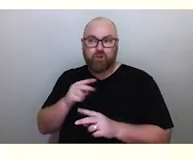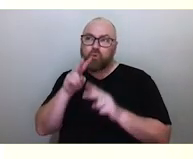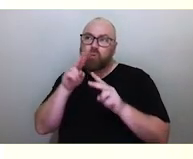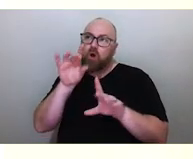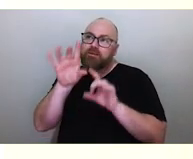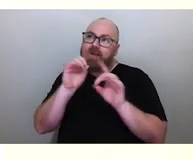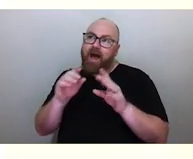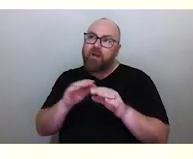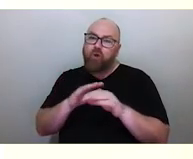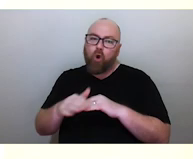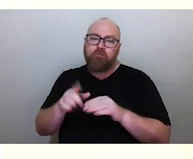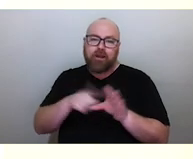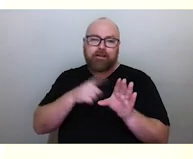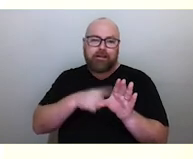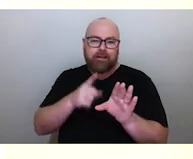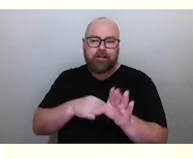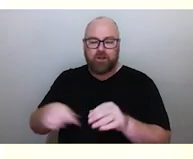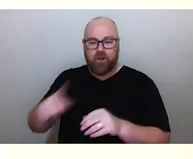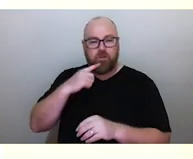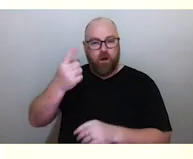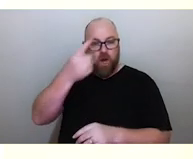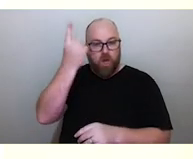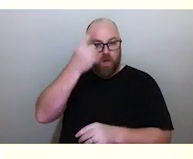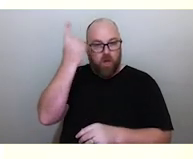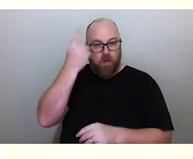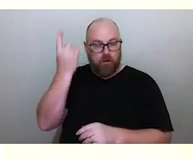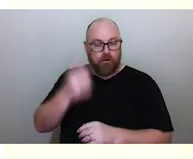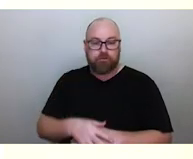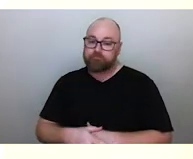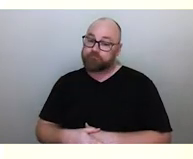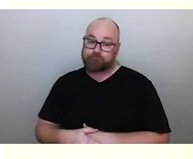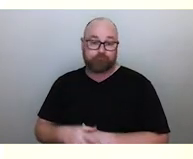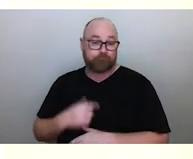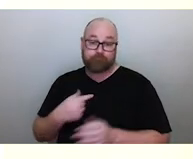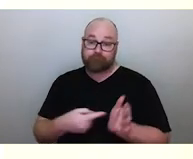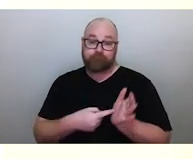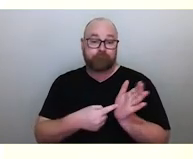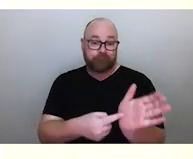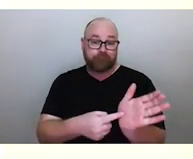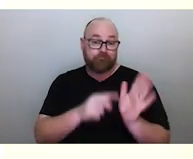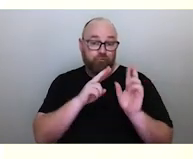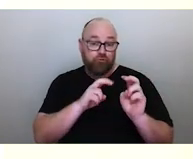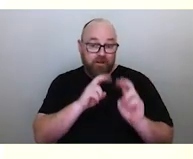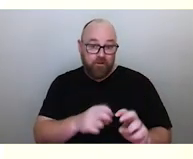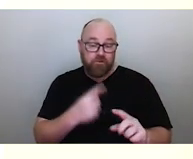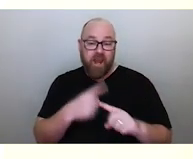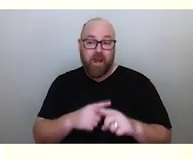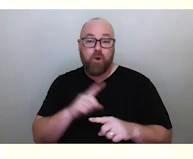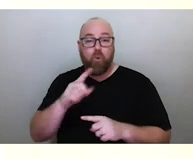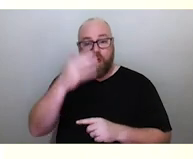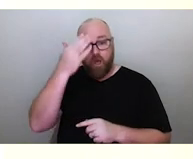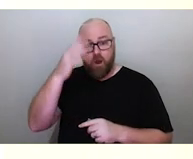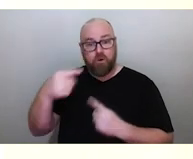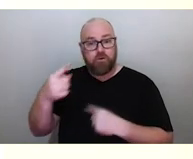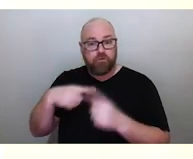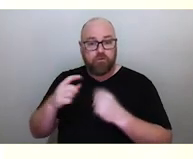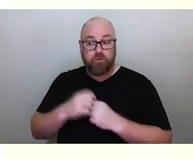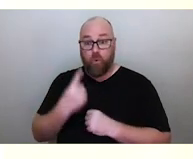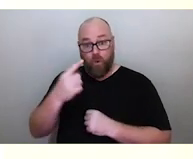They thought it was completely made up. And we showed the research and what the Elders said. In fact, one Elder even described the tradition